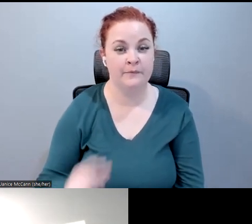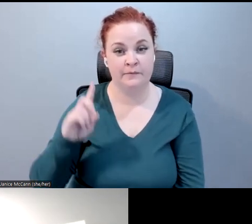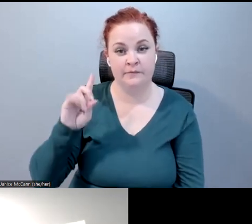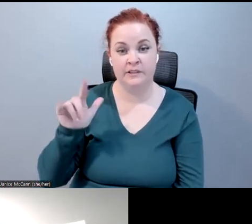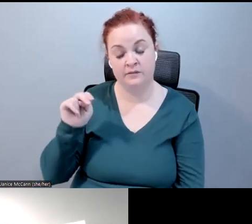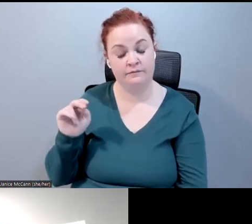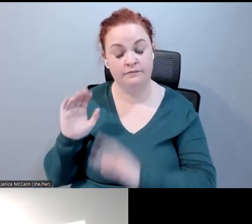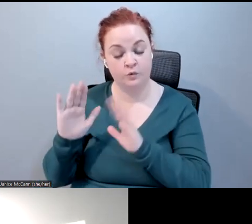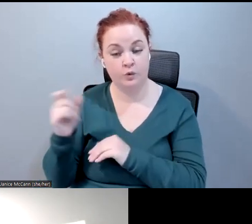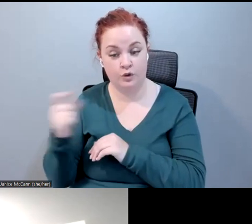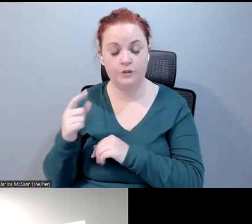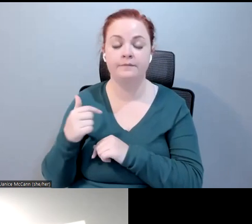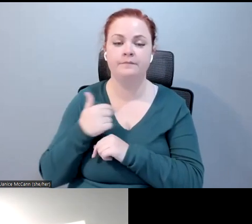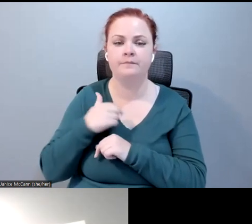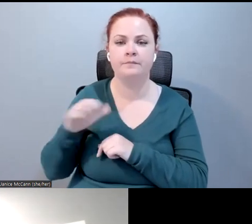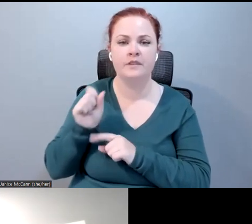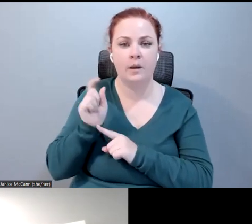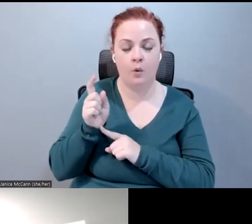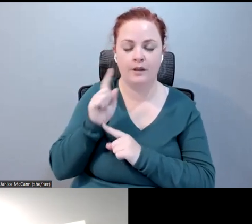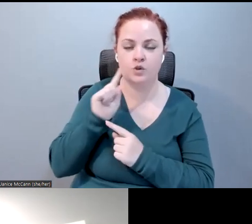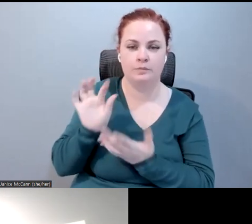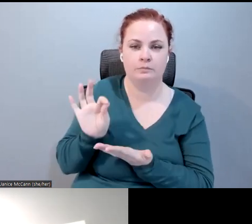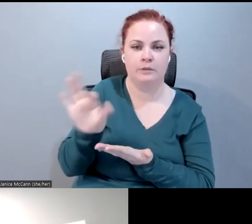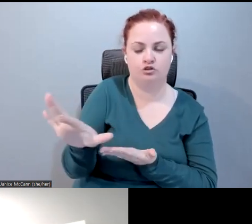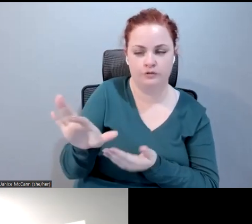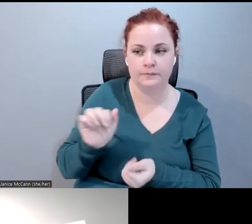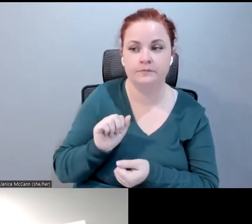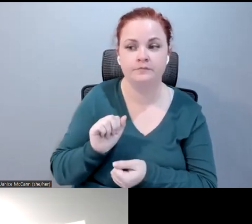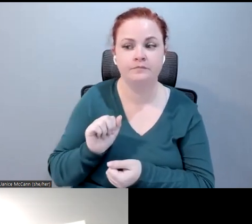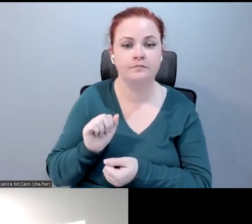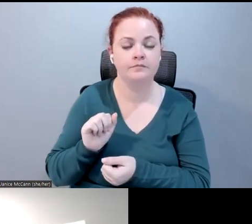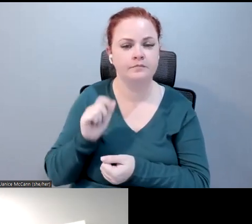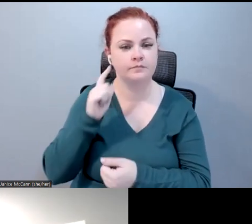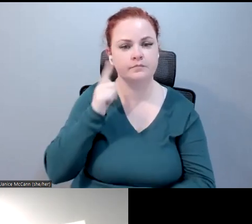will take this moment to plug, I think in the chat, one of our